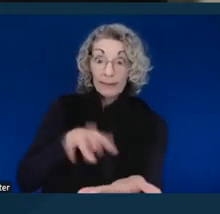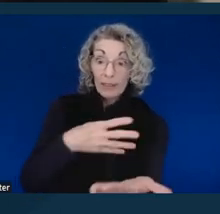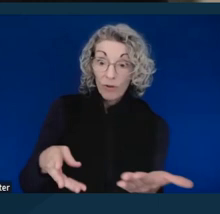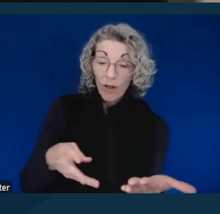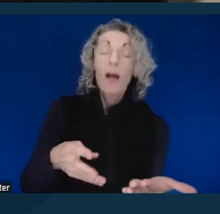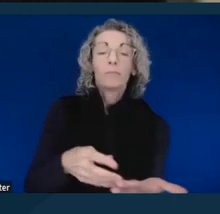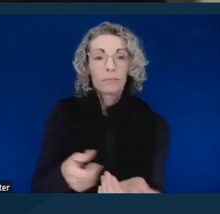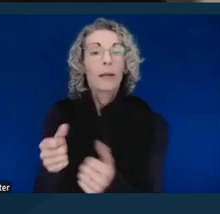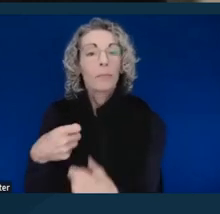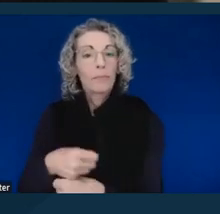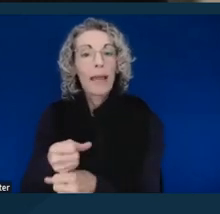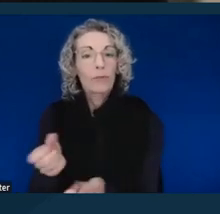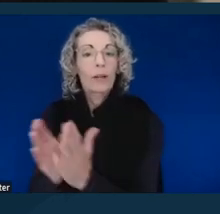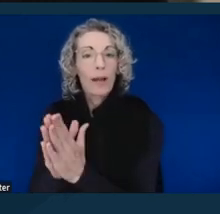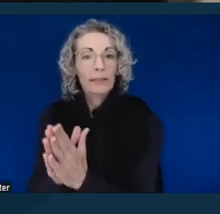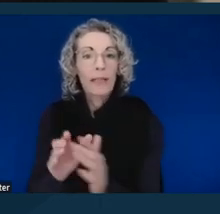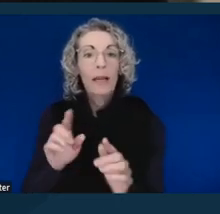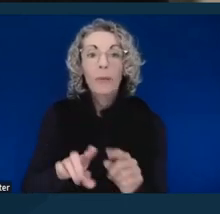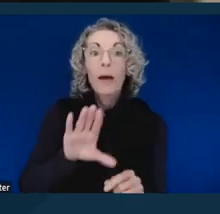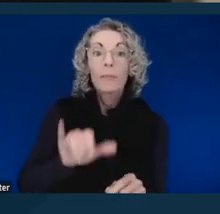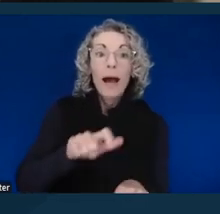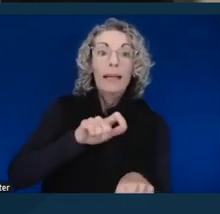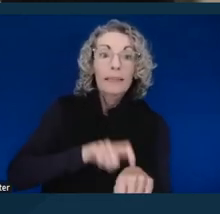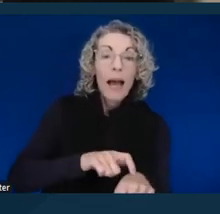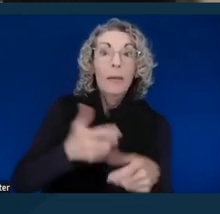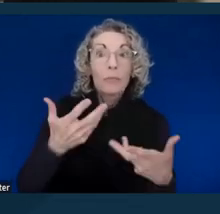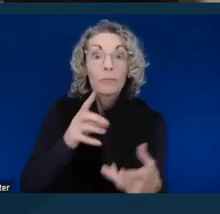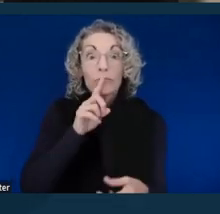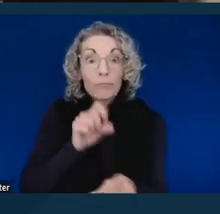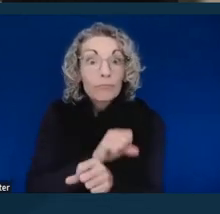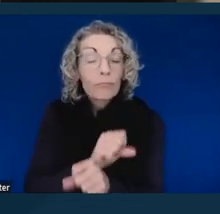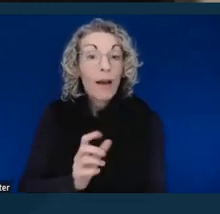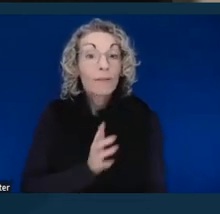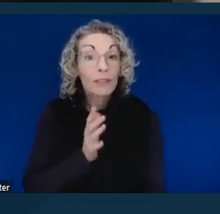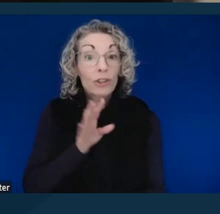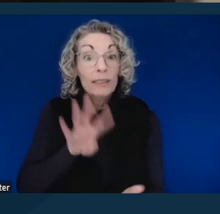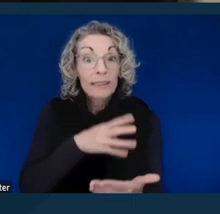But by the time it was officially scheduled by the courts, it was only 24 hours the day before.